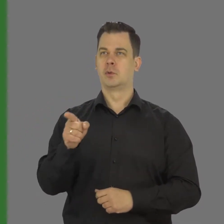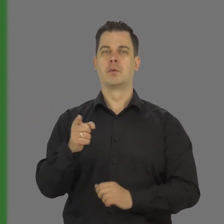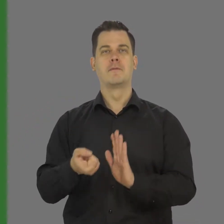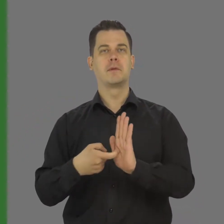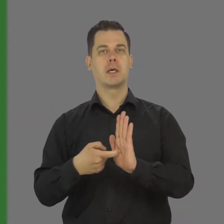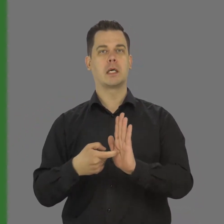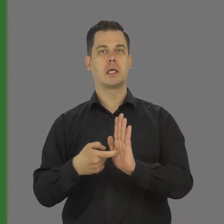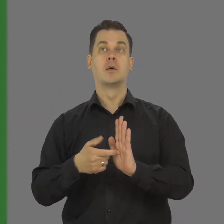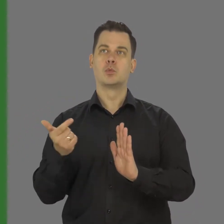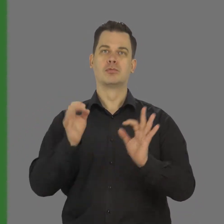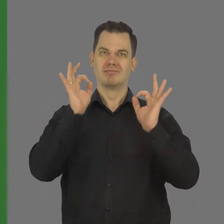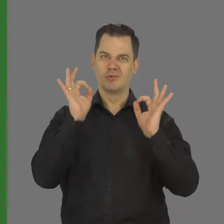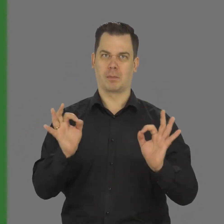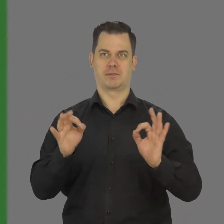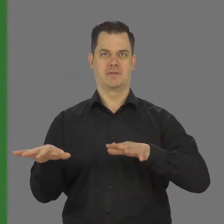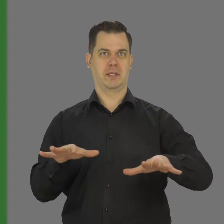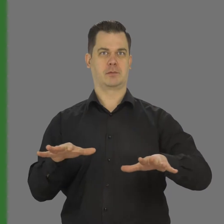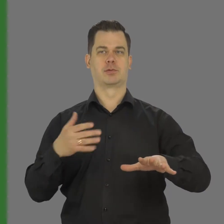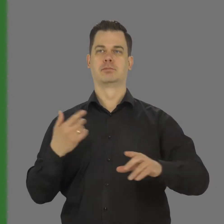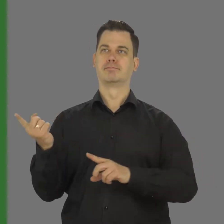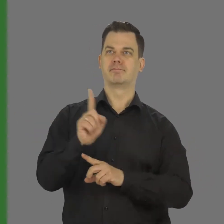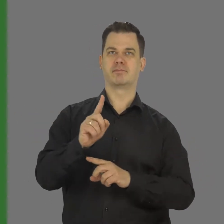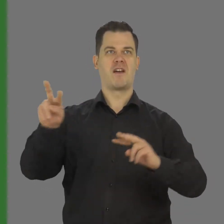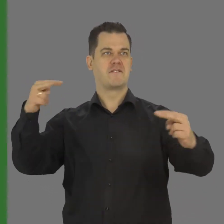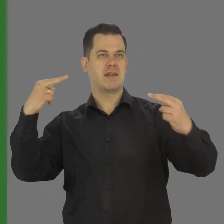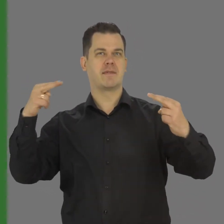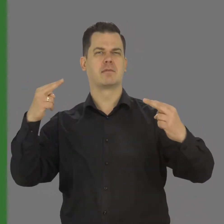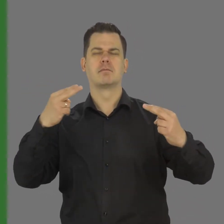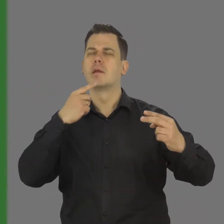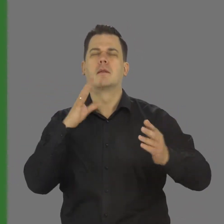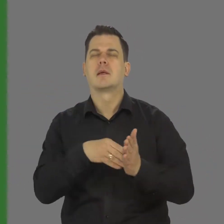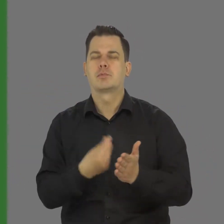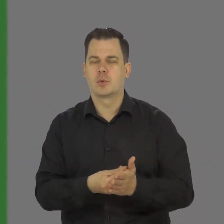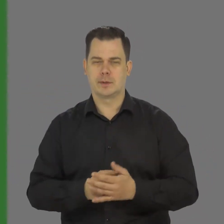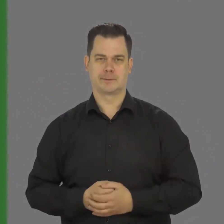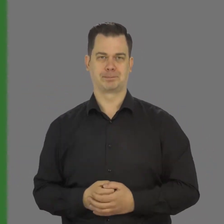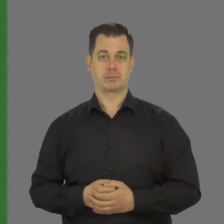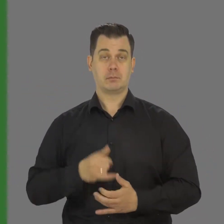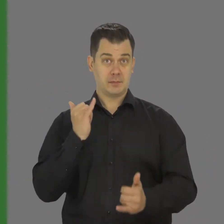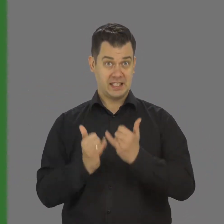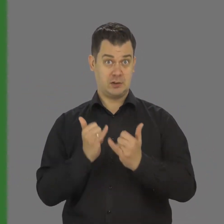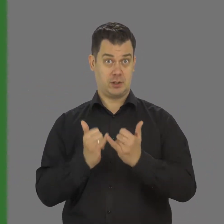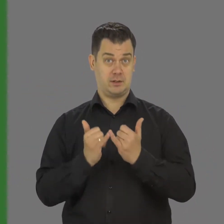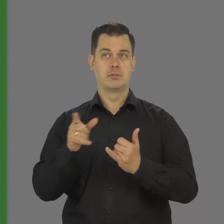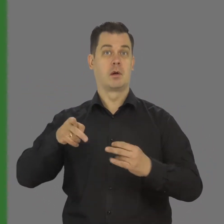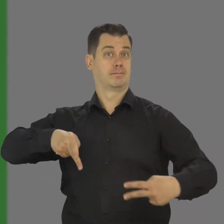the translator wants to take care of the real thing event availability. What does it mean? For example, if the translation is done online,